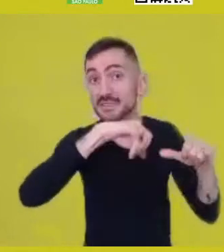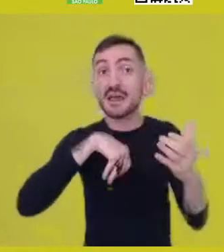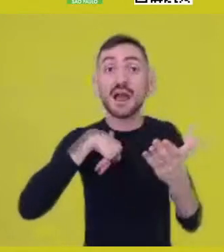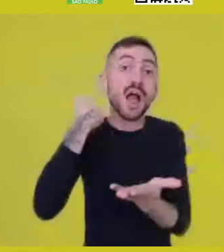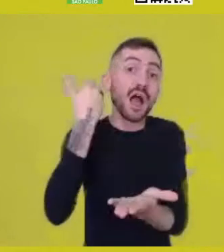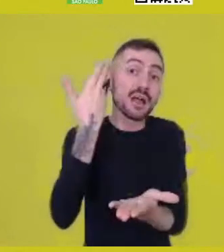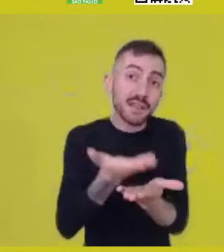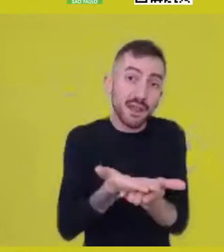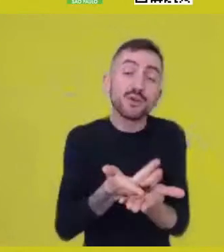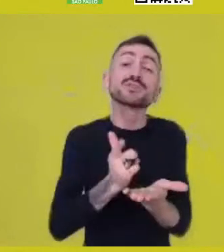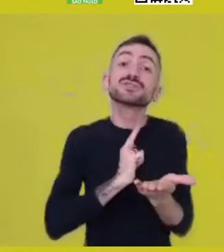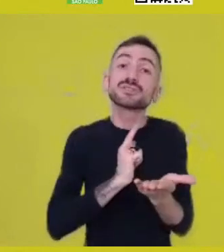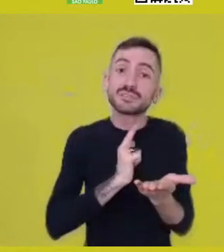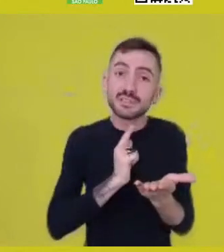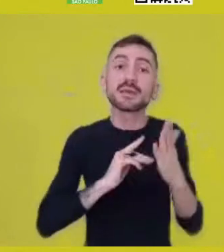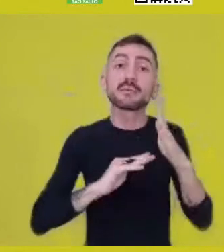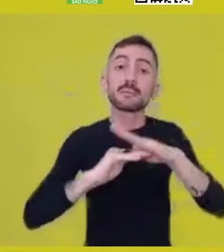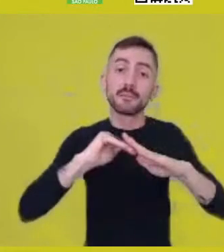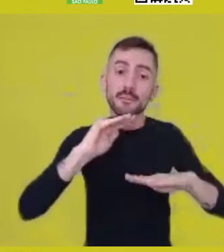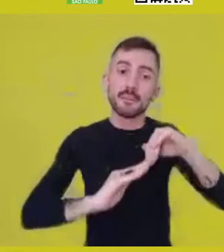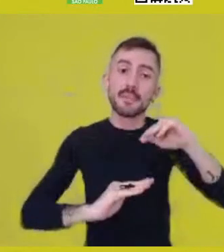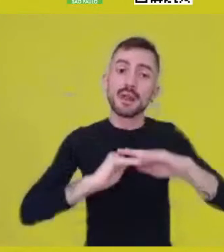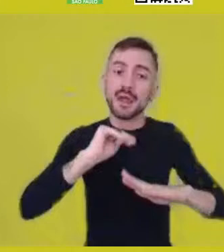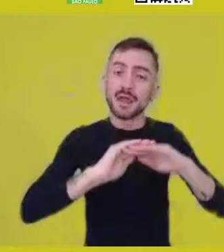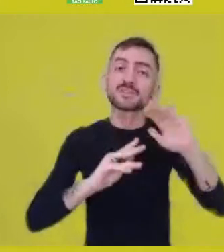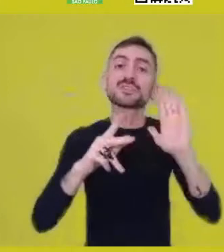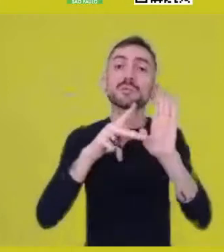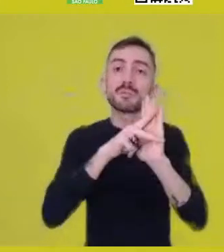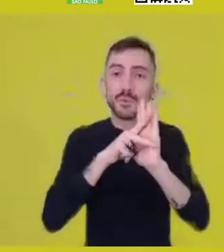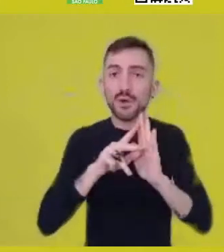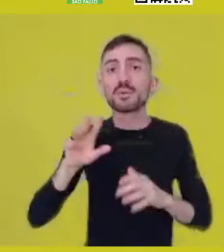which constitute what we call, grossissimo modo, Brazilian culture.